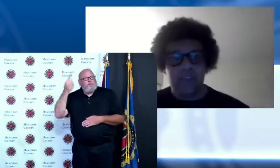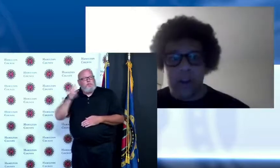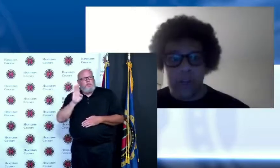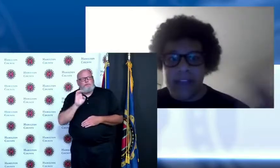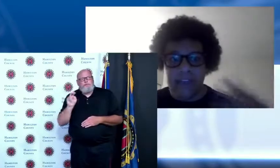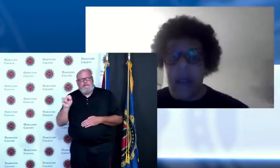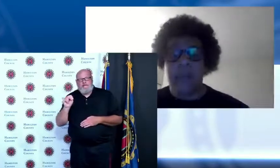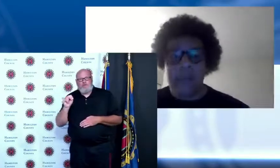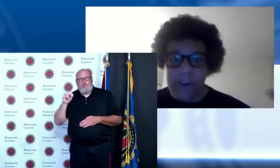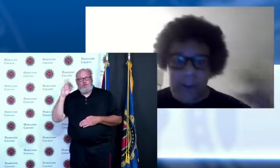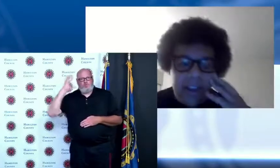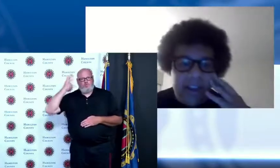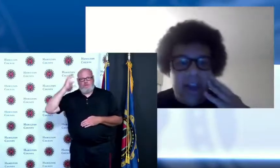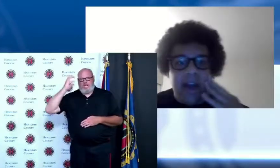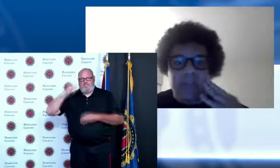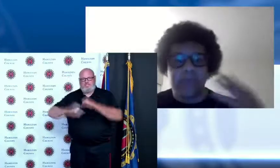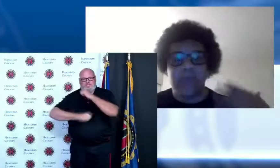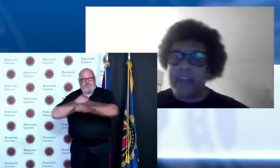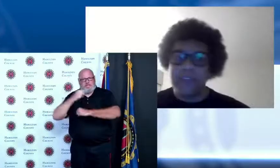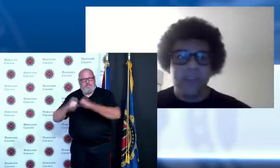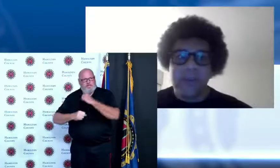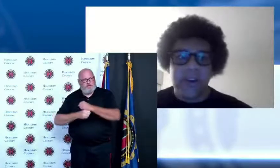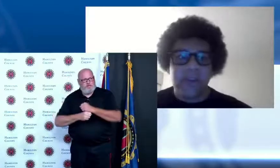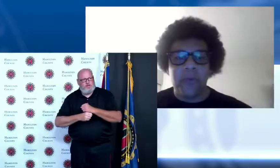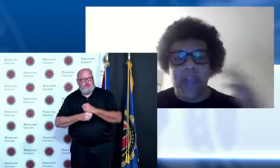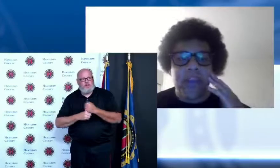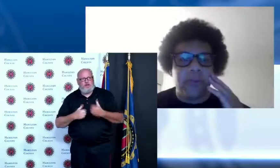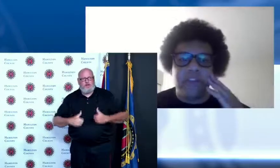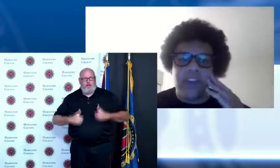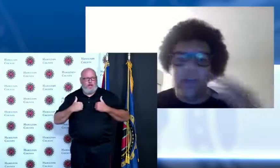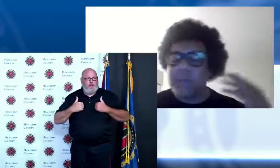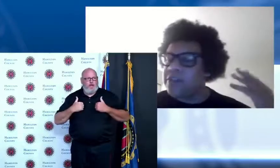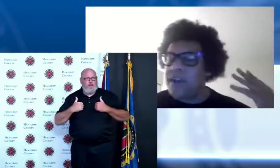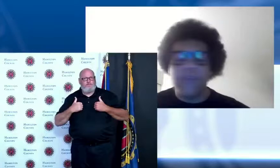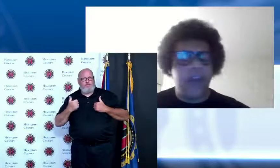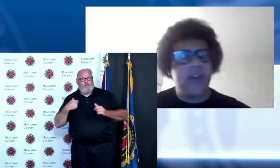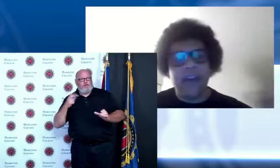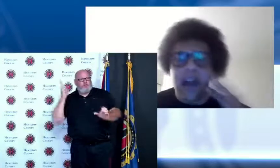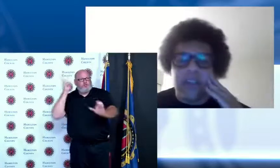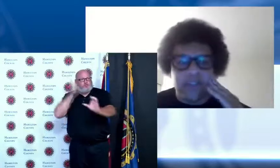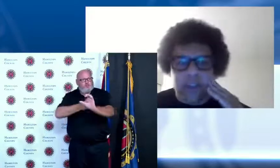I just started my job here jumped right into the middle of a wave which you know was very